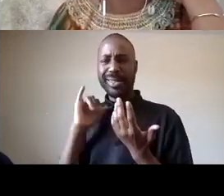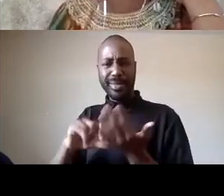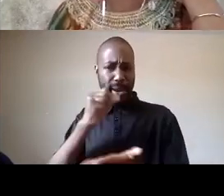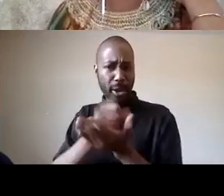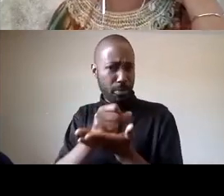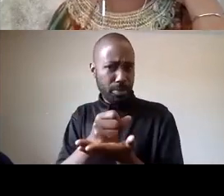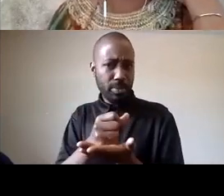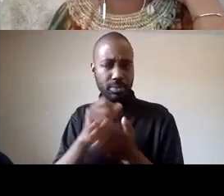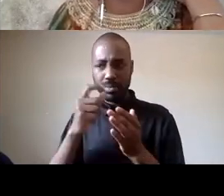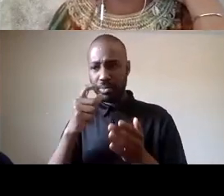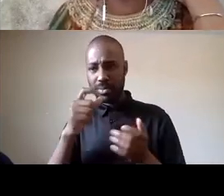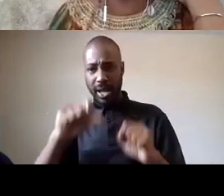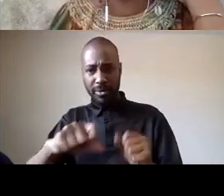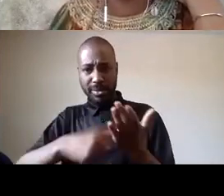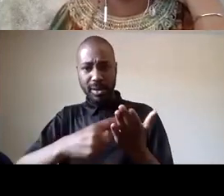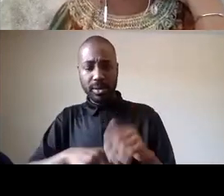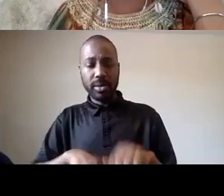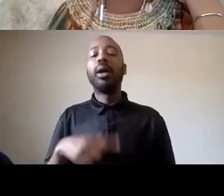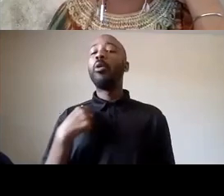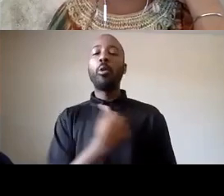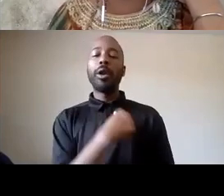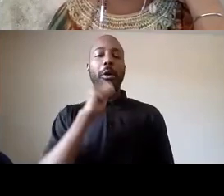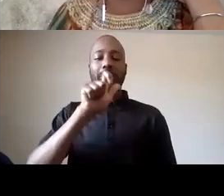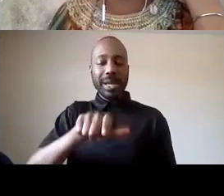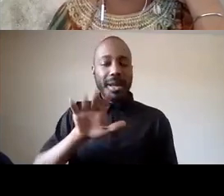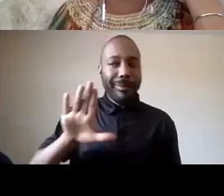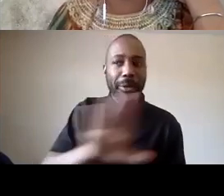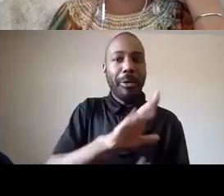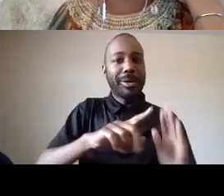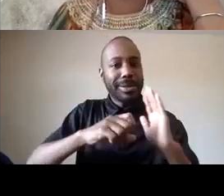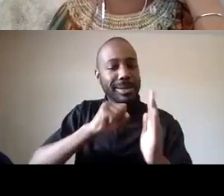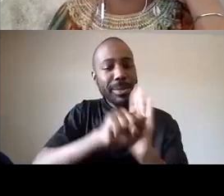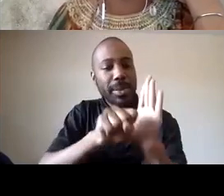we don't need your symbolism we don't need you kneeling we need you to go away